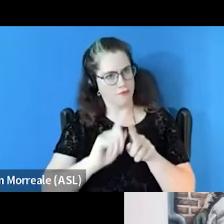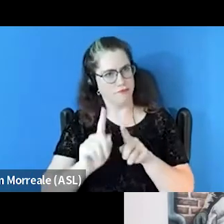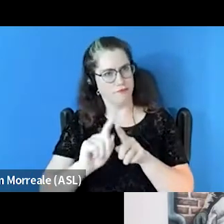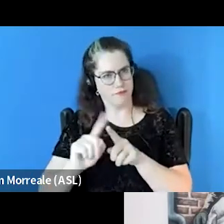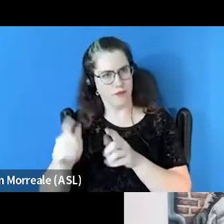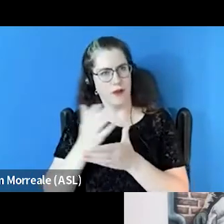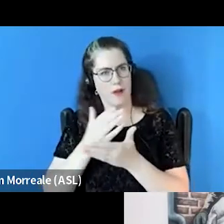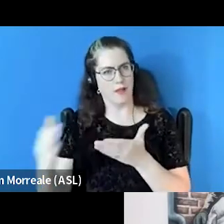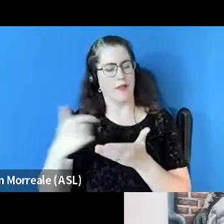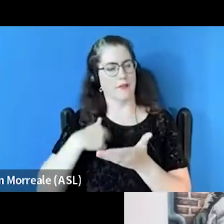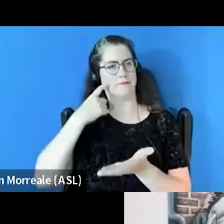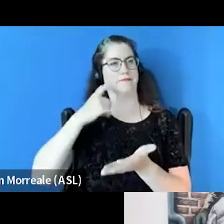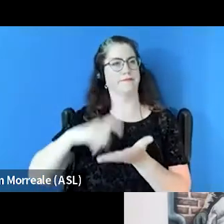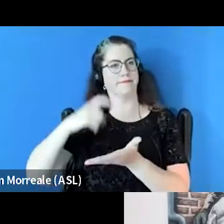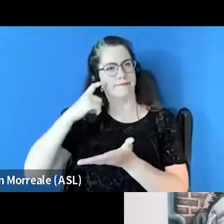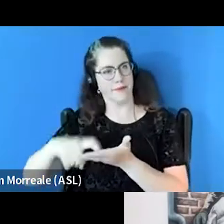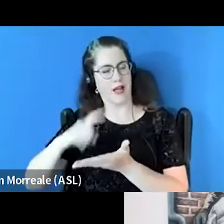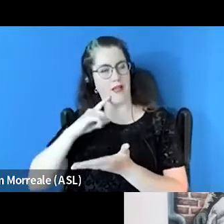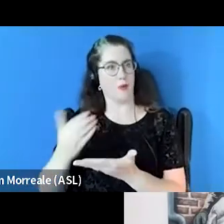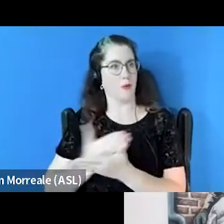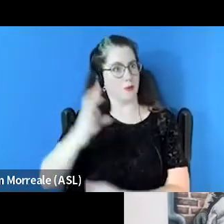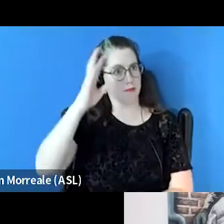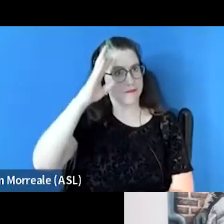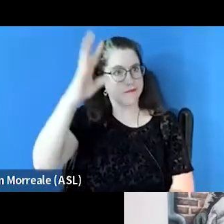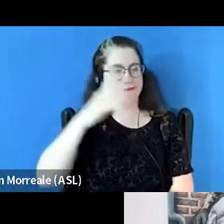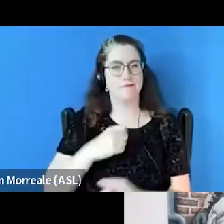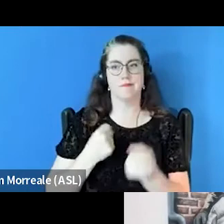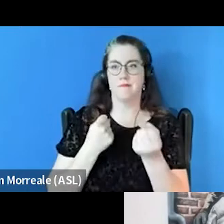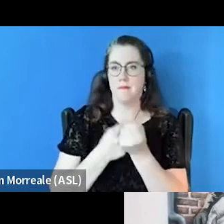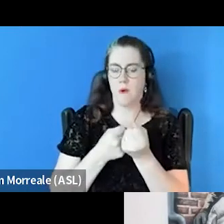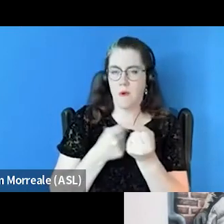that I think are innovative, supportive and provide